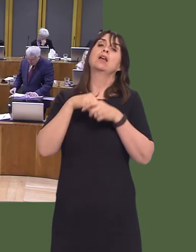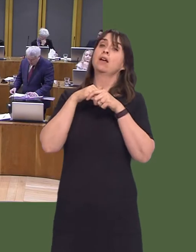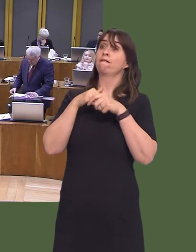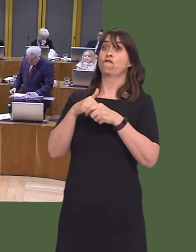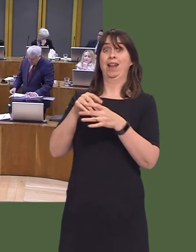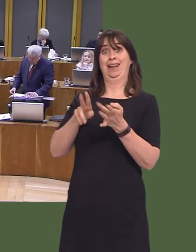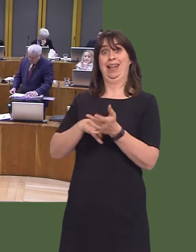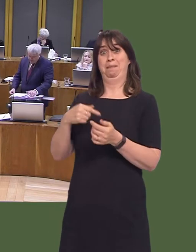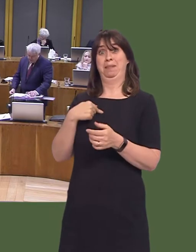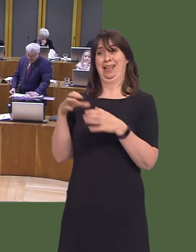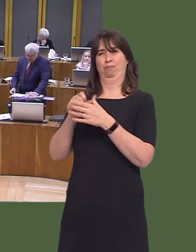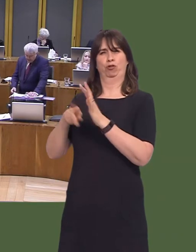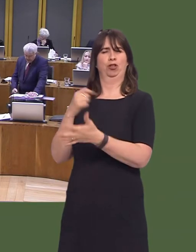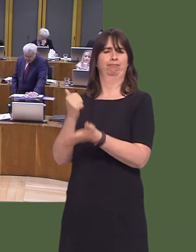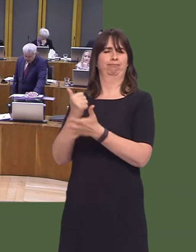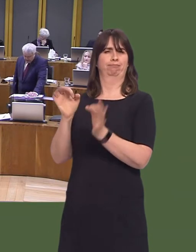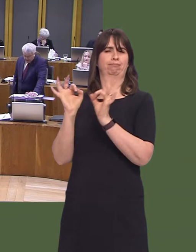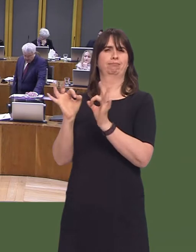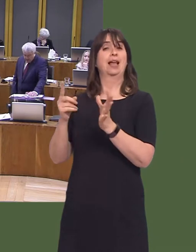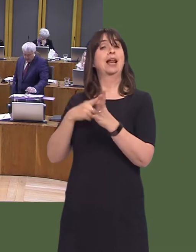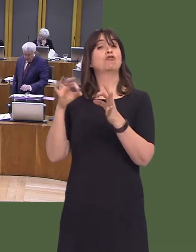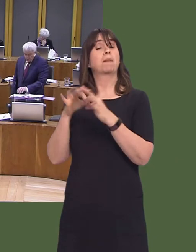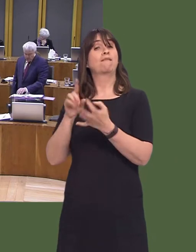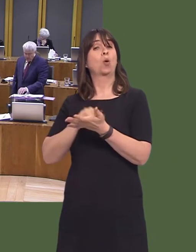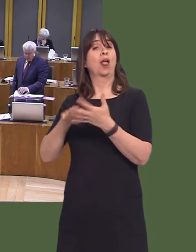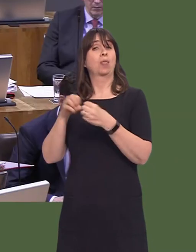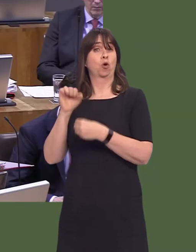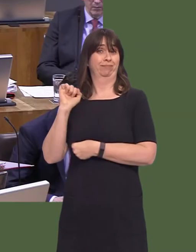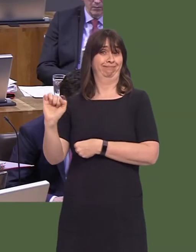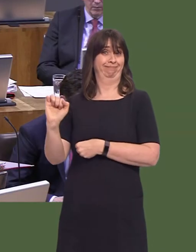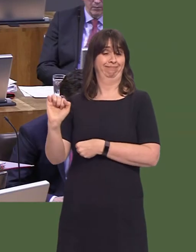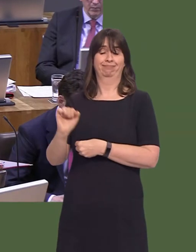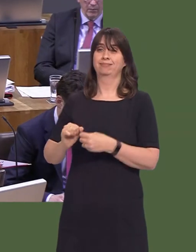project, of course, that's been developed by Aneurin Bevan board. We know that, where